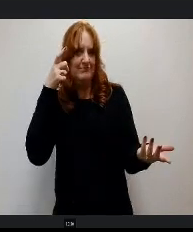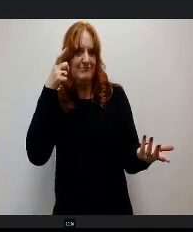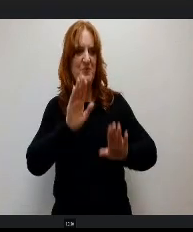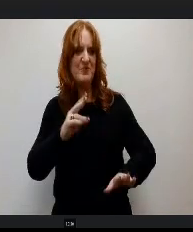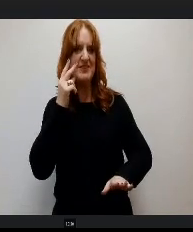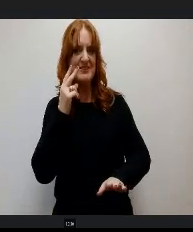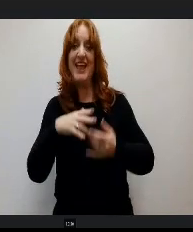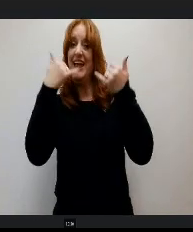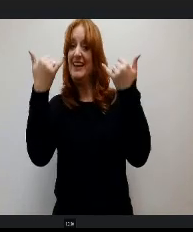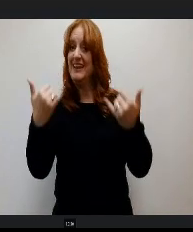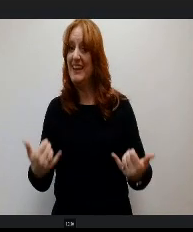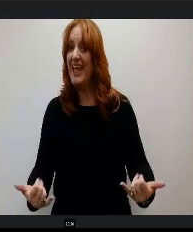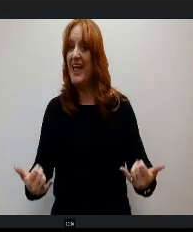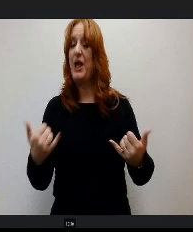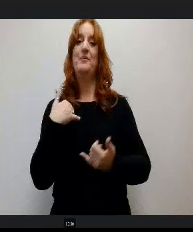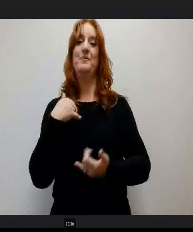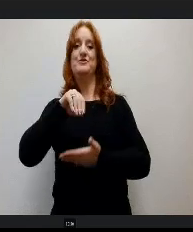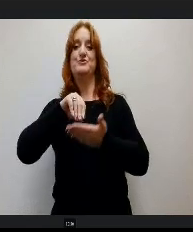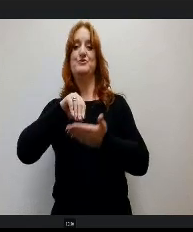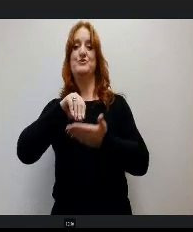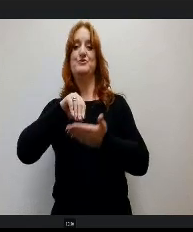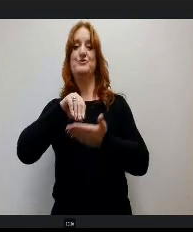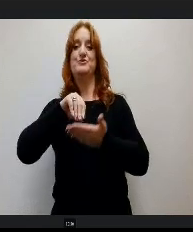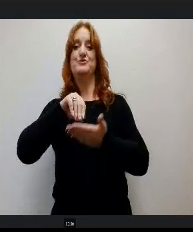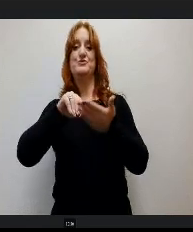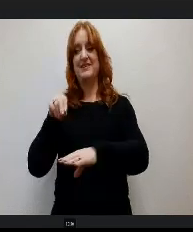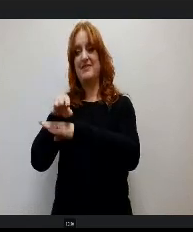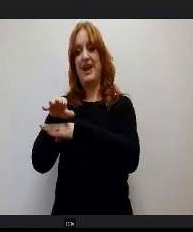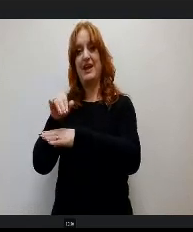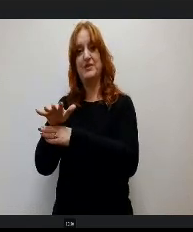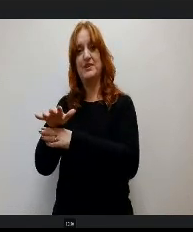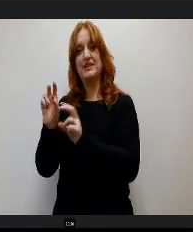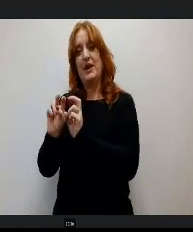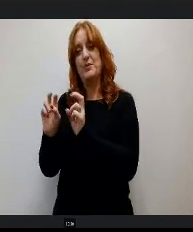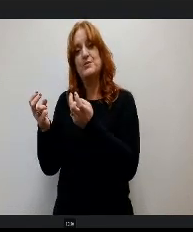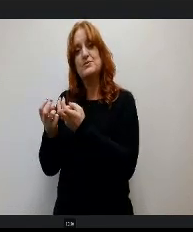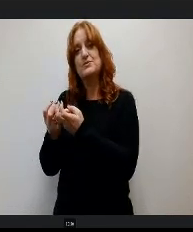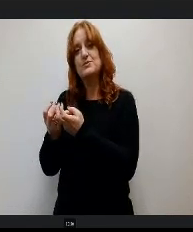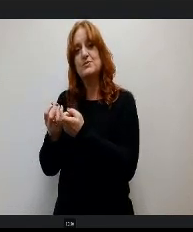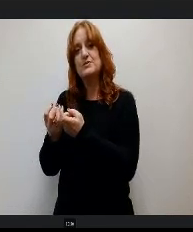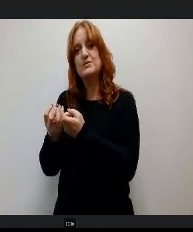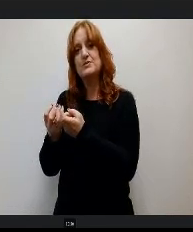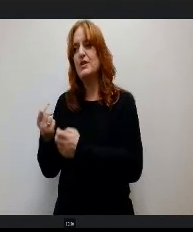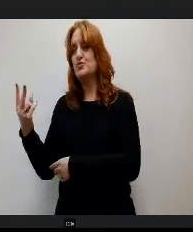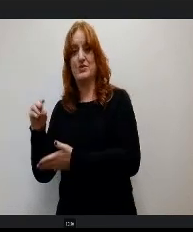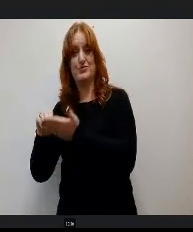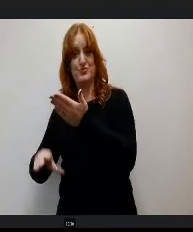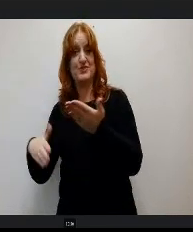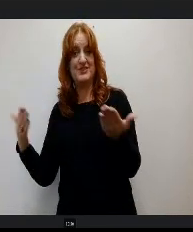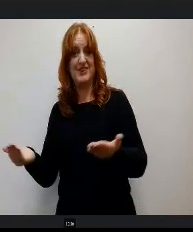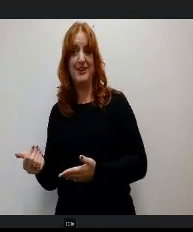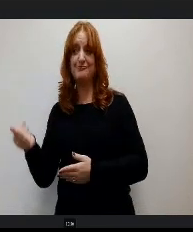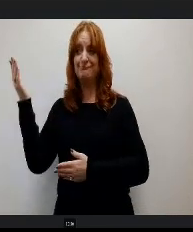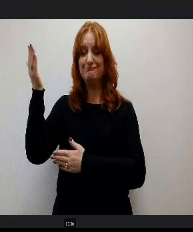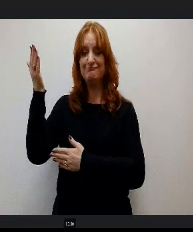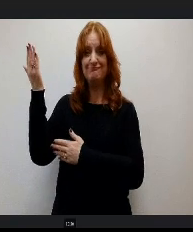Our Student Advisory Council we and two of our students are here to speak just to